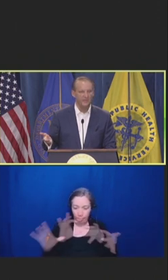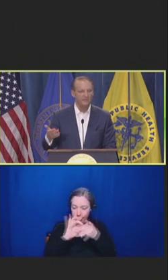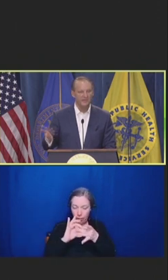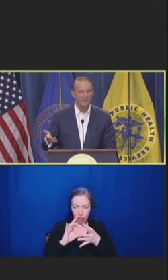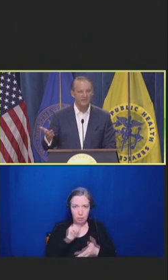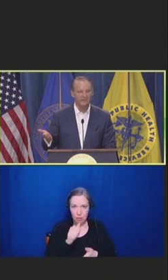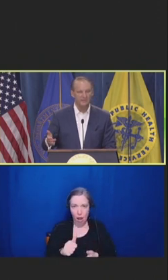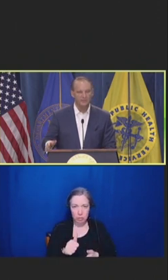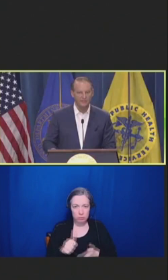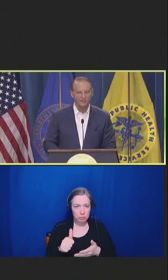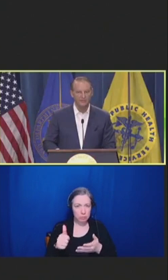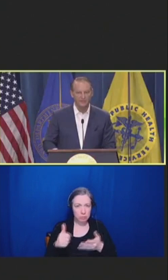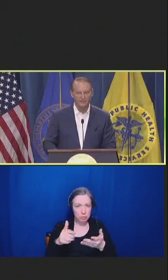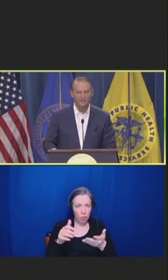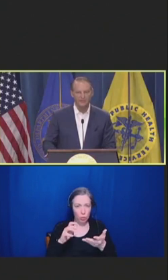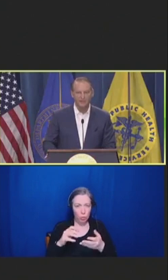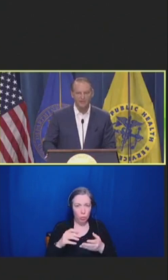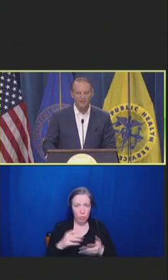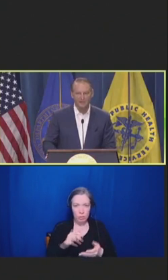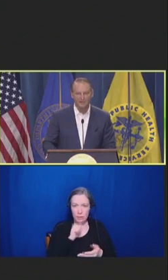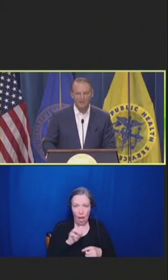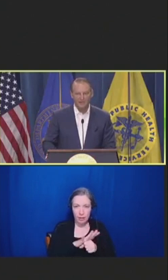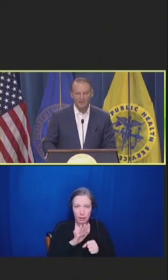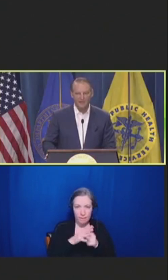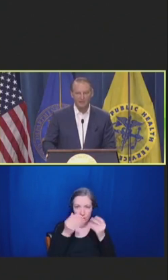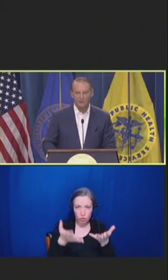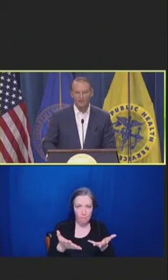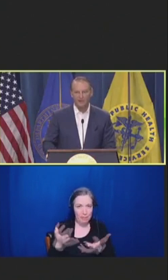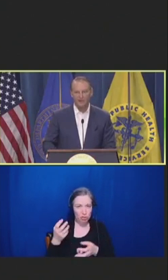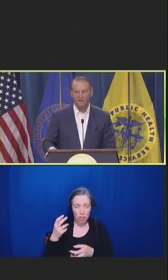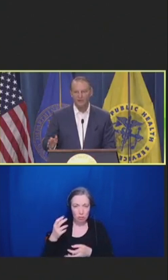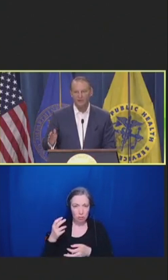The lack of information is hindering decision making at the point of care.